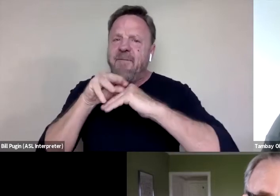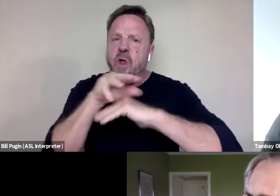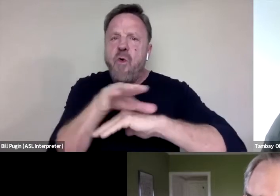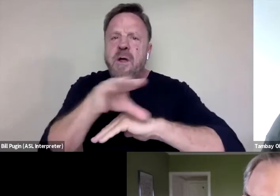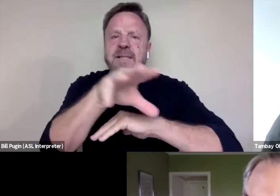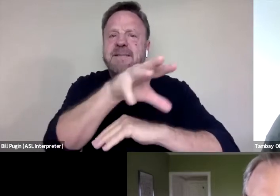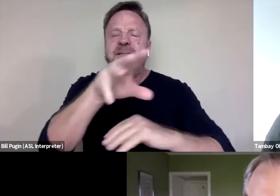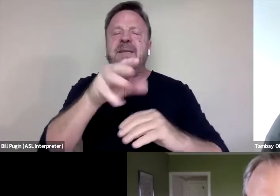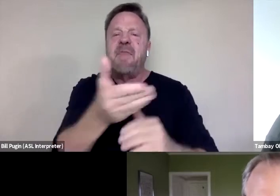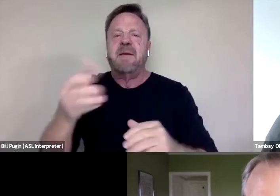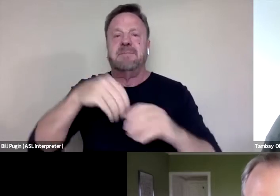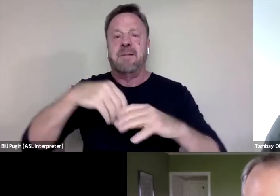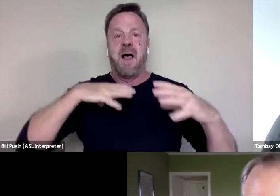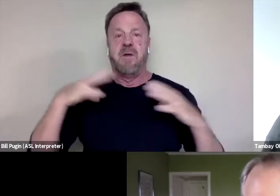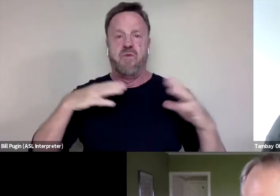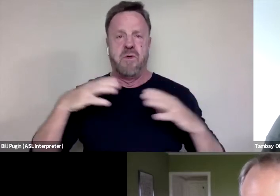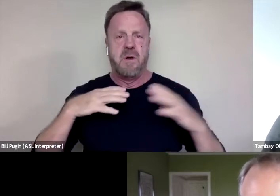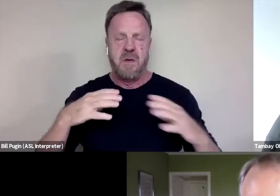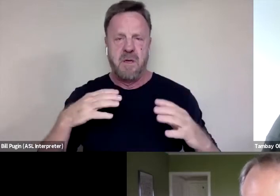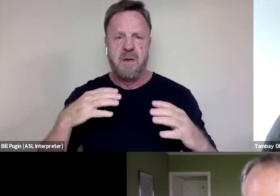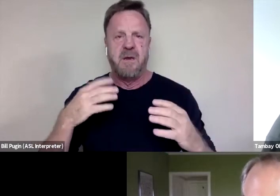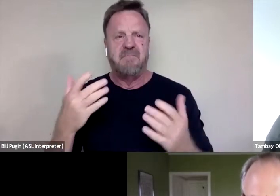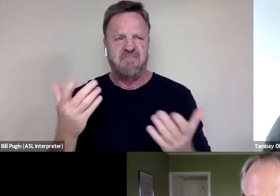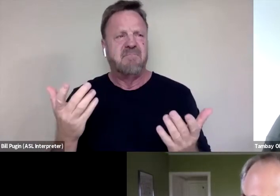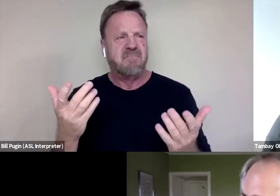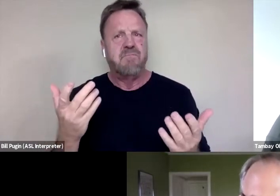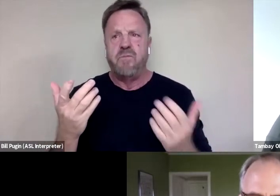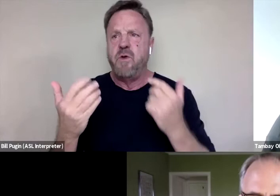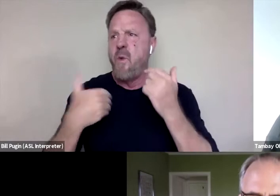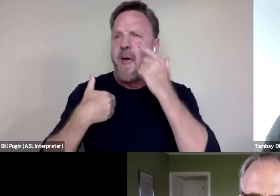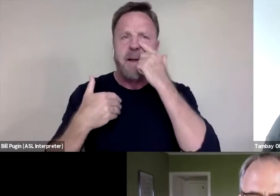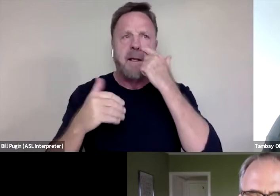Because you had these 50 very courageous students,